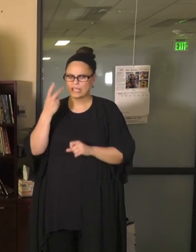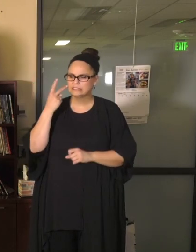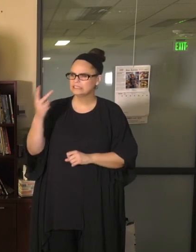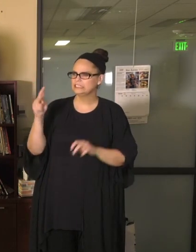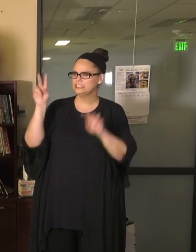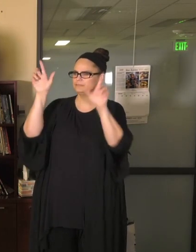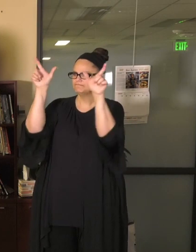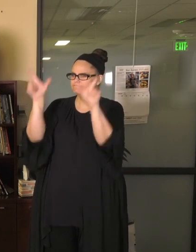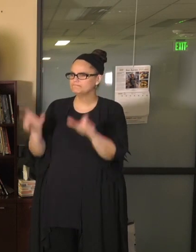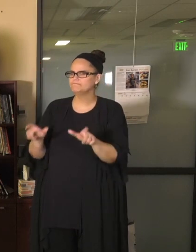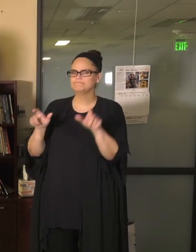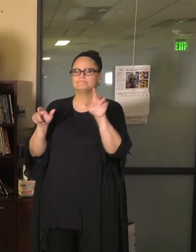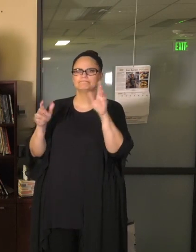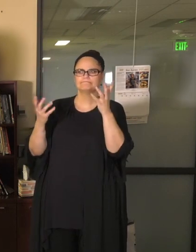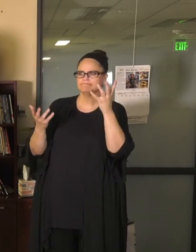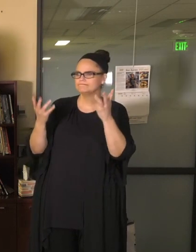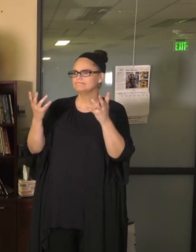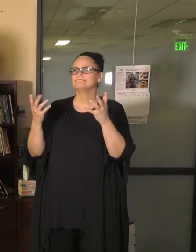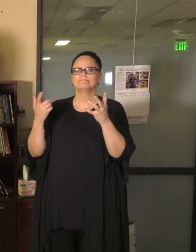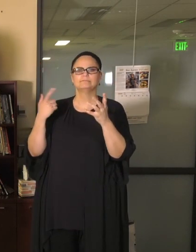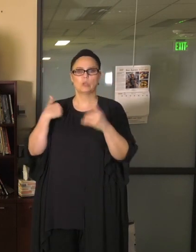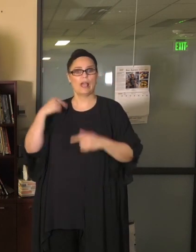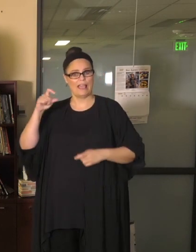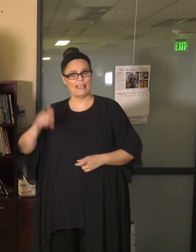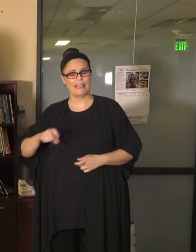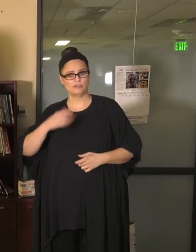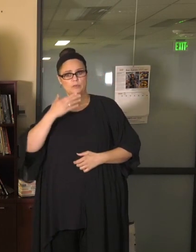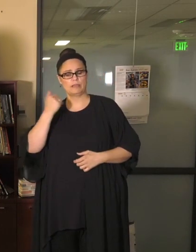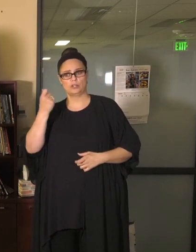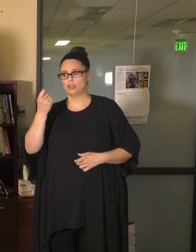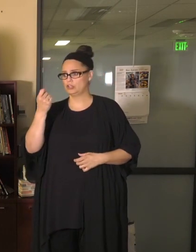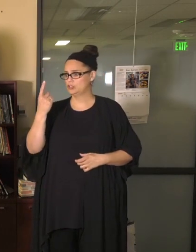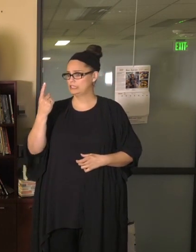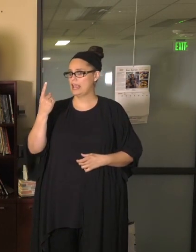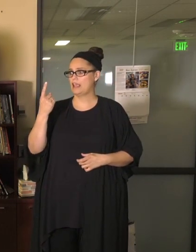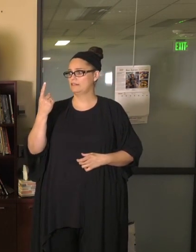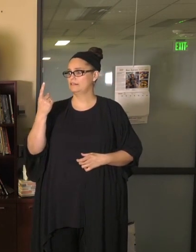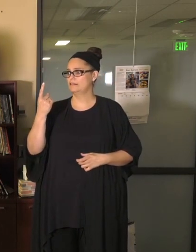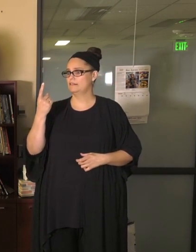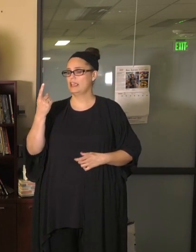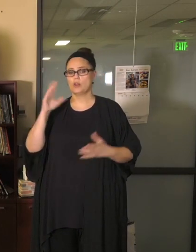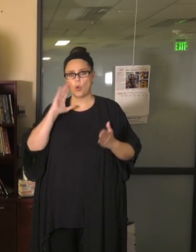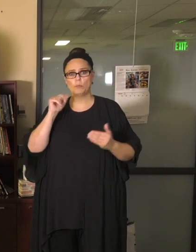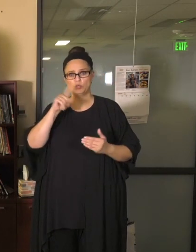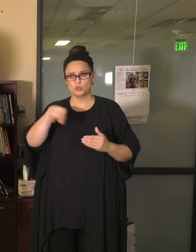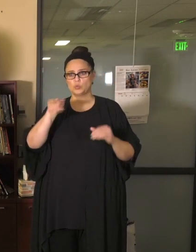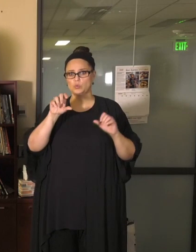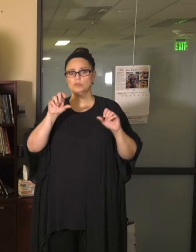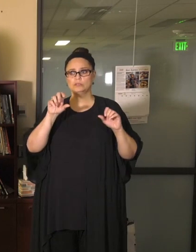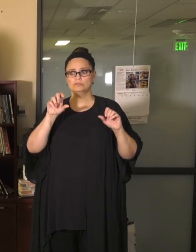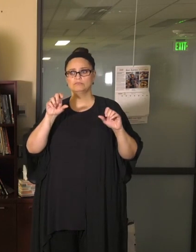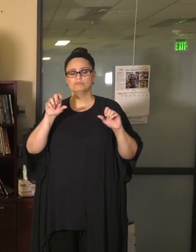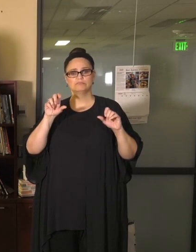I have to understand that this is the work that we do all the time so it sounds very common and consistent to me,